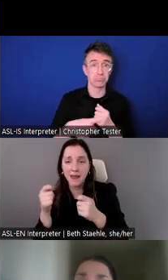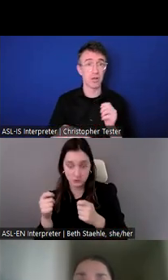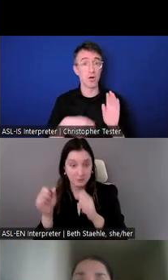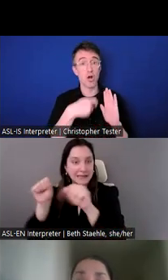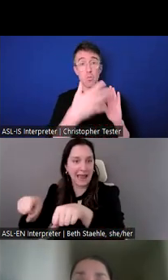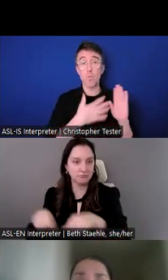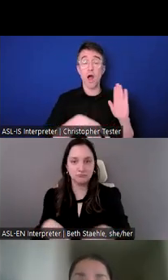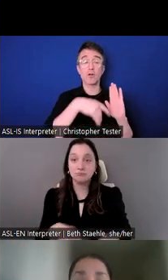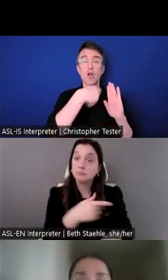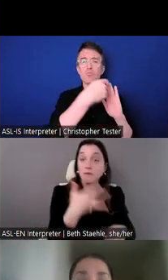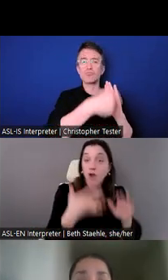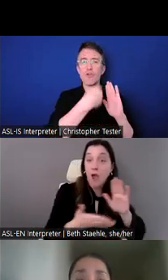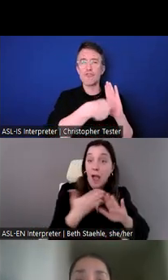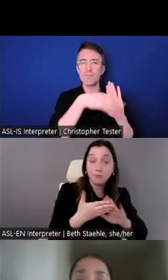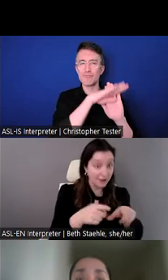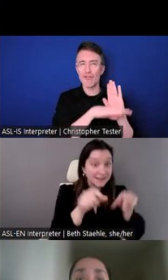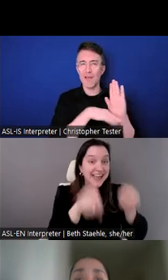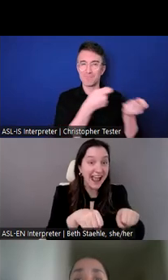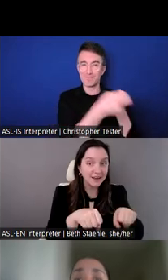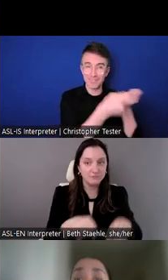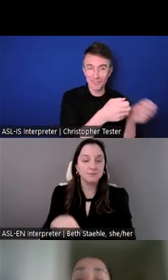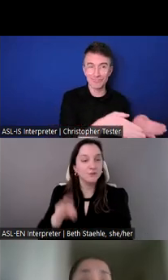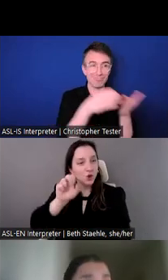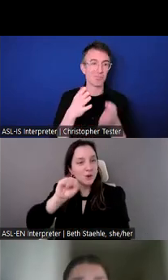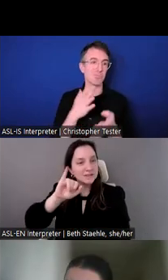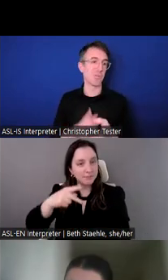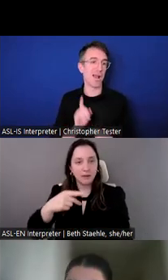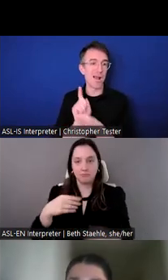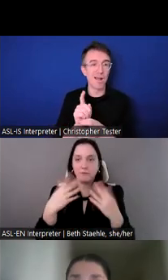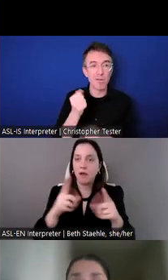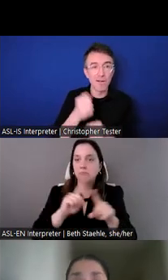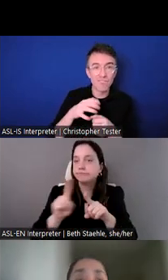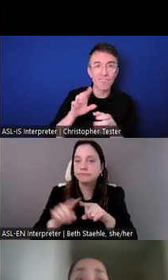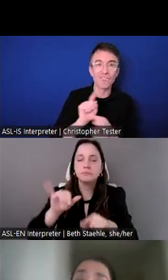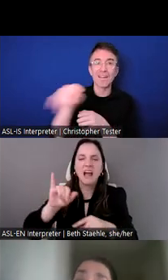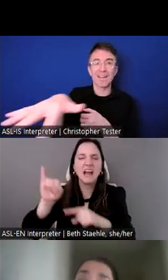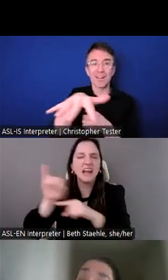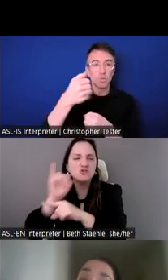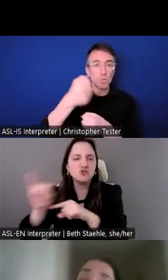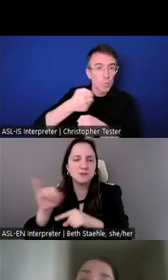USIP offers opportunities such as internships for students, contractor positions in the